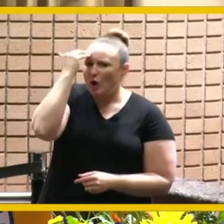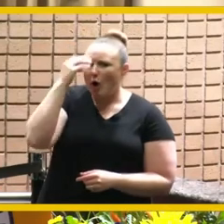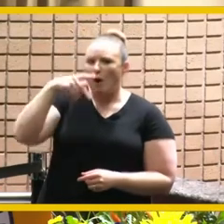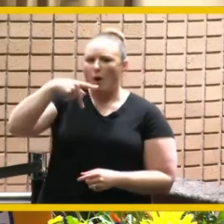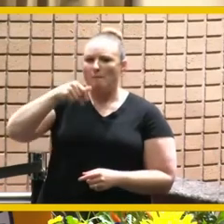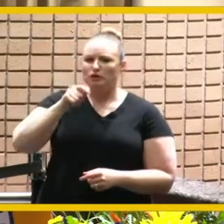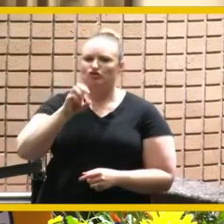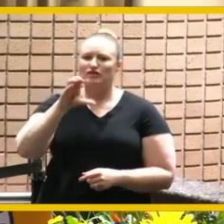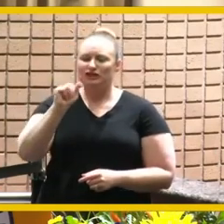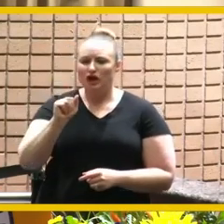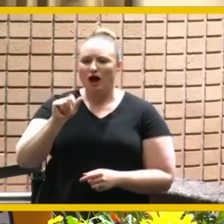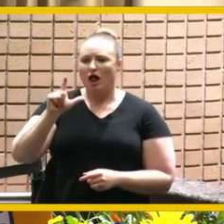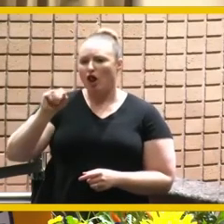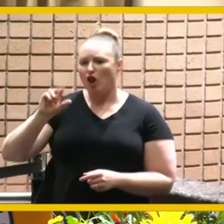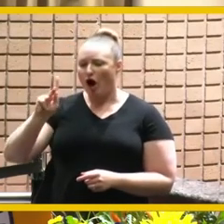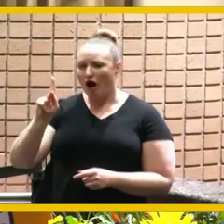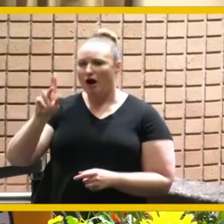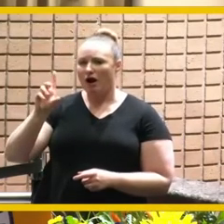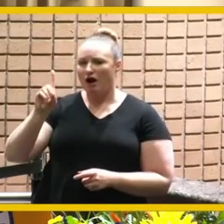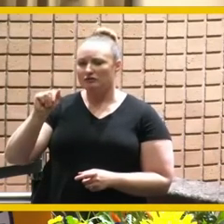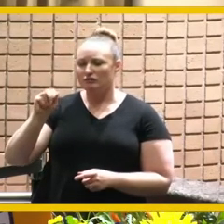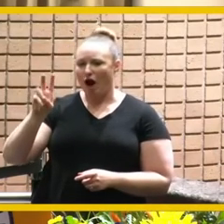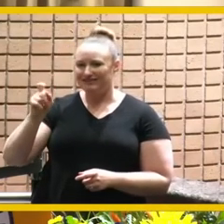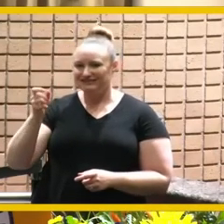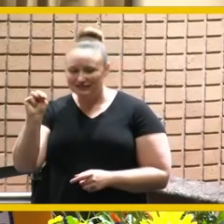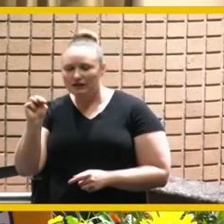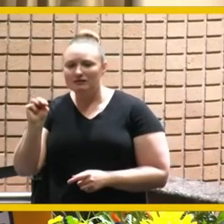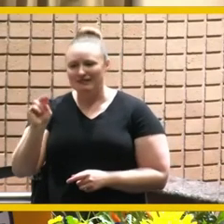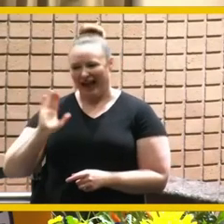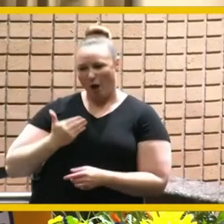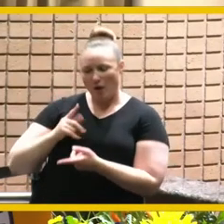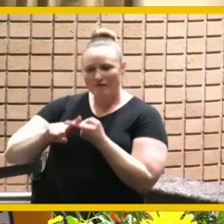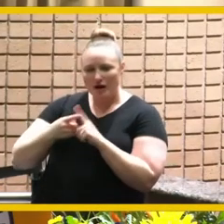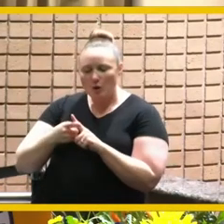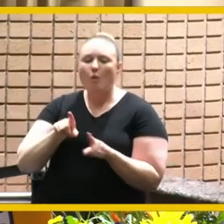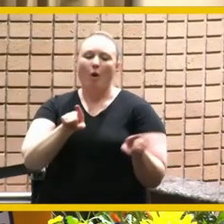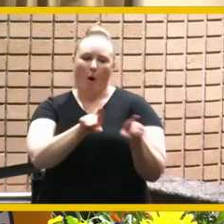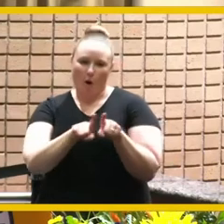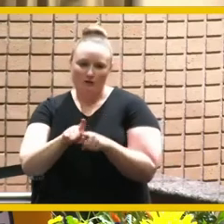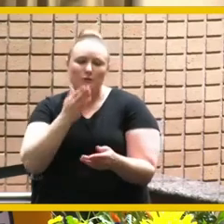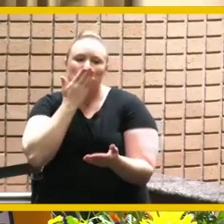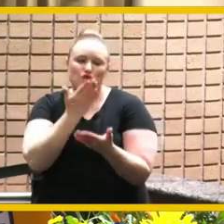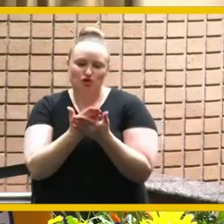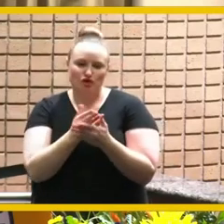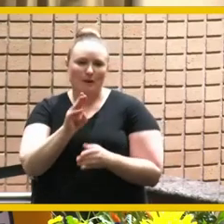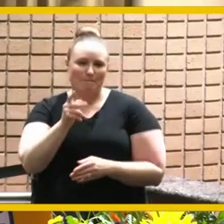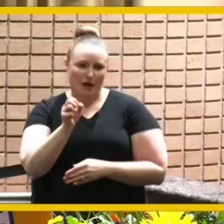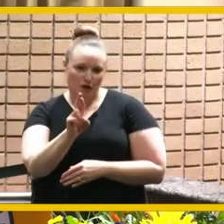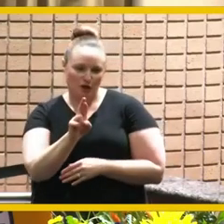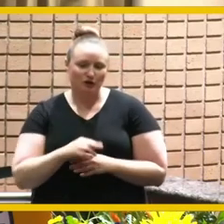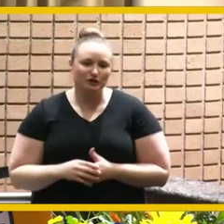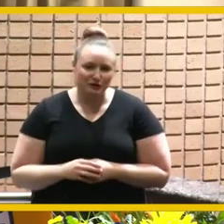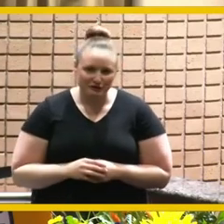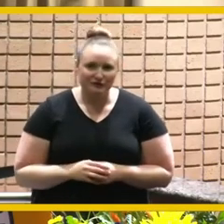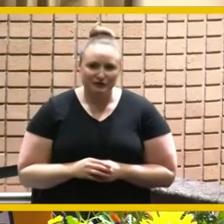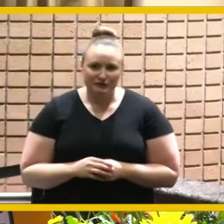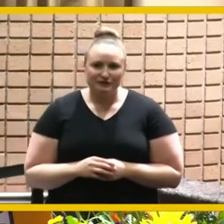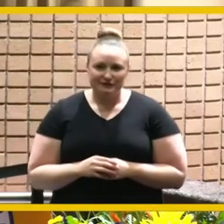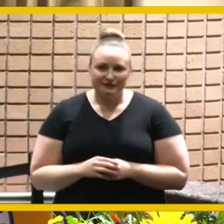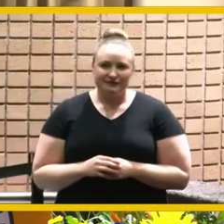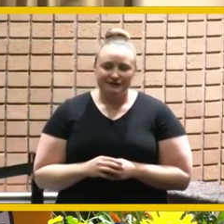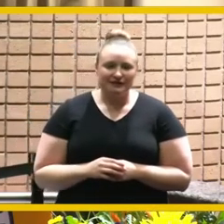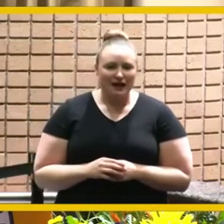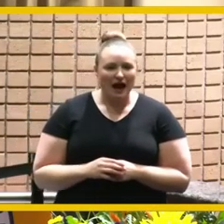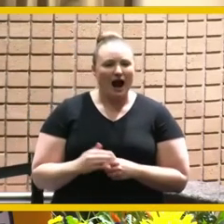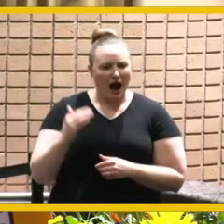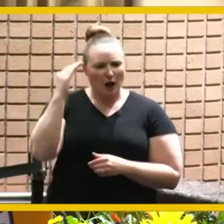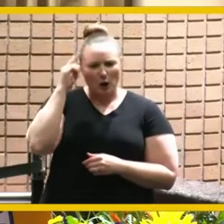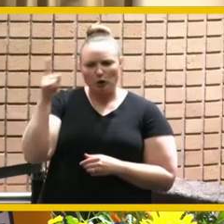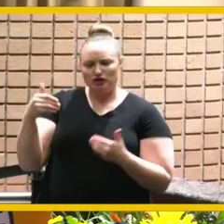um will be a a great mayor as well and i know that she she has the the capability to continue